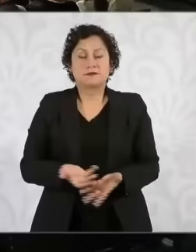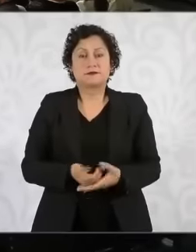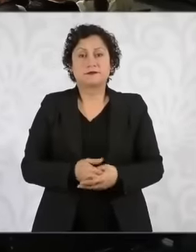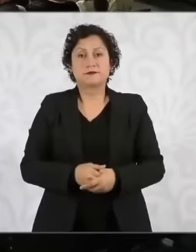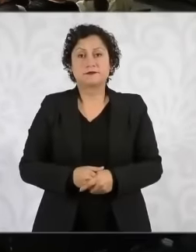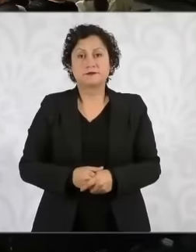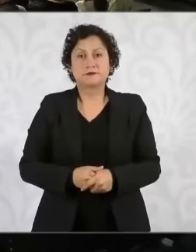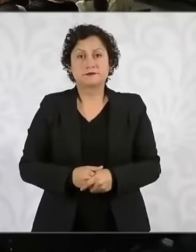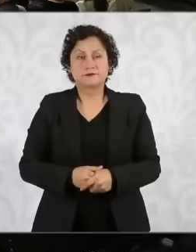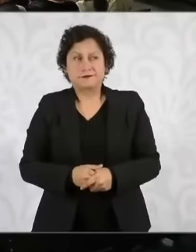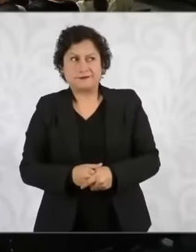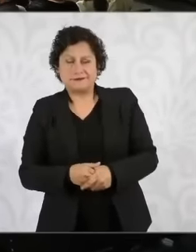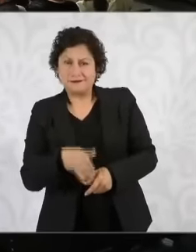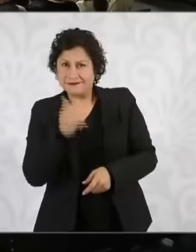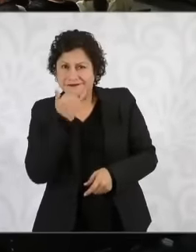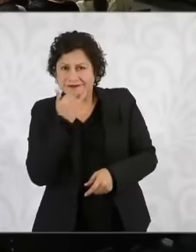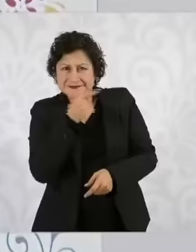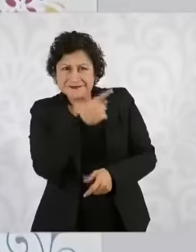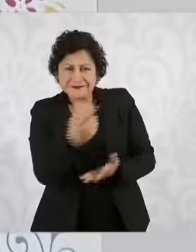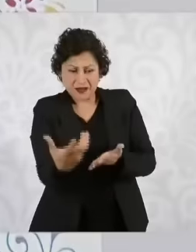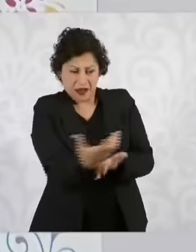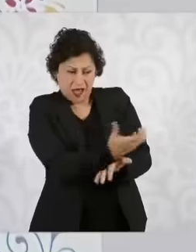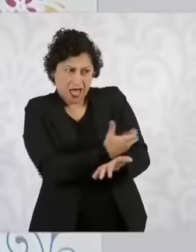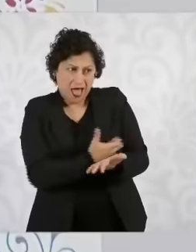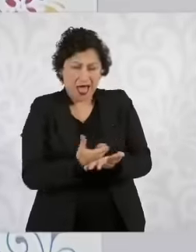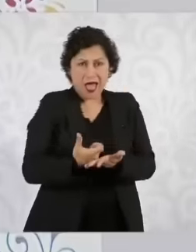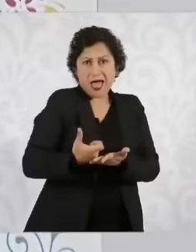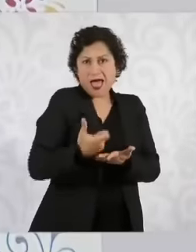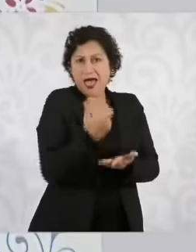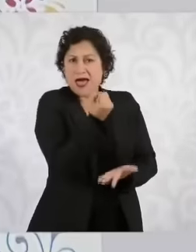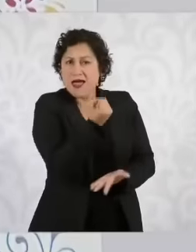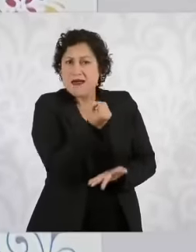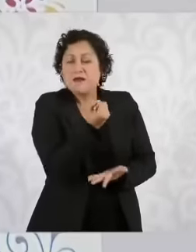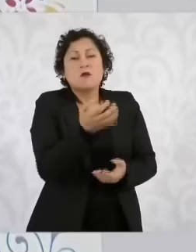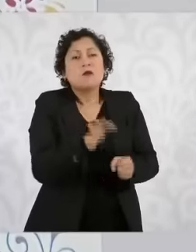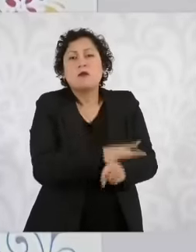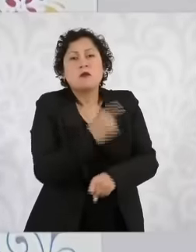Why do they have to earn 700,000 pesos a month they say that to end corruption